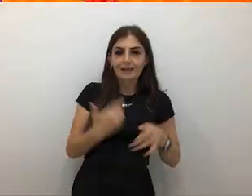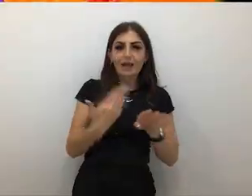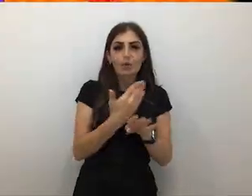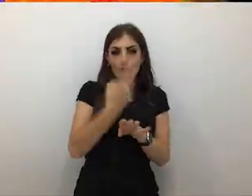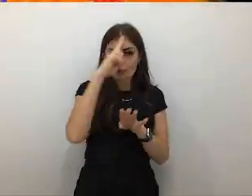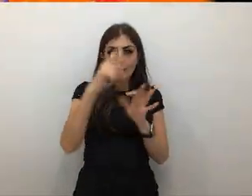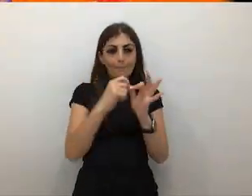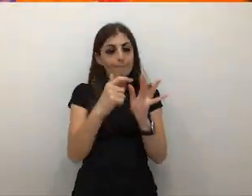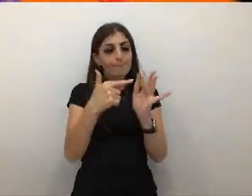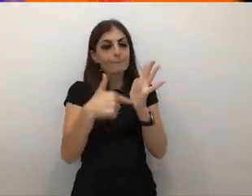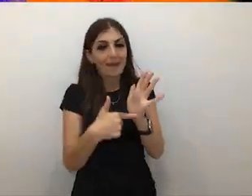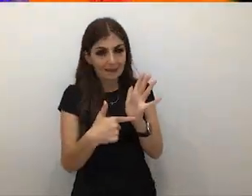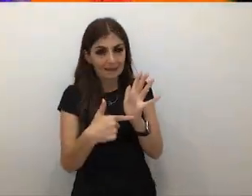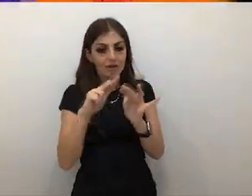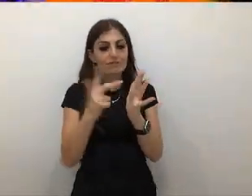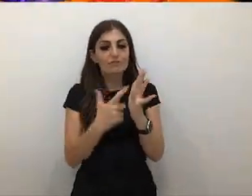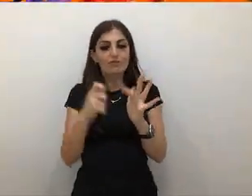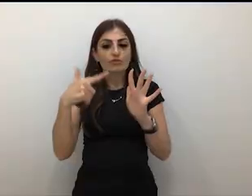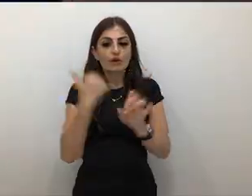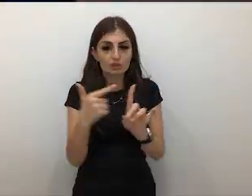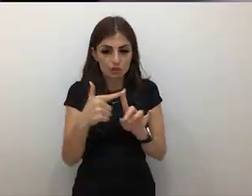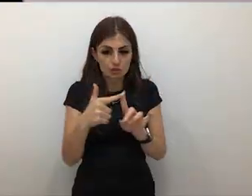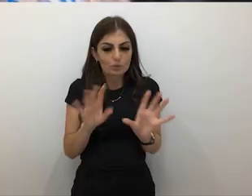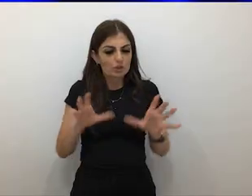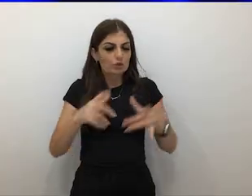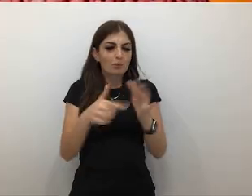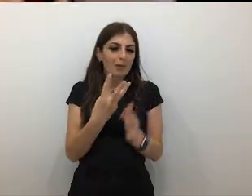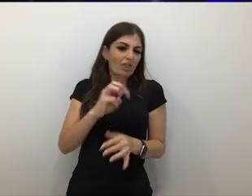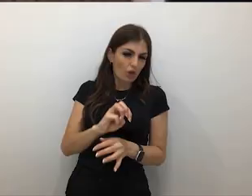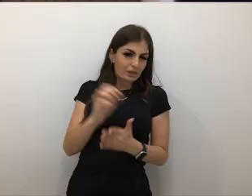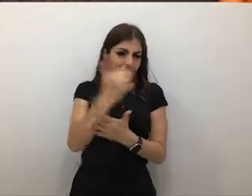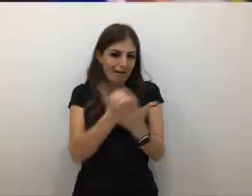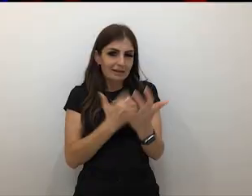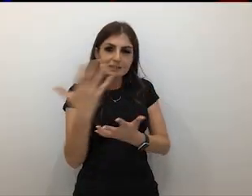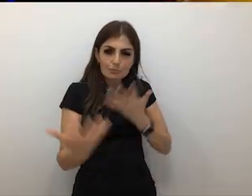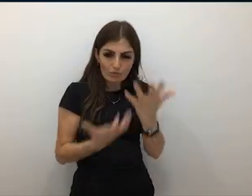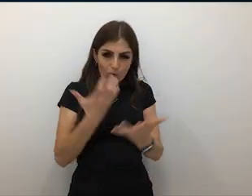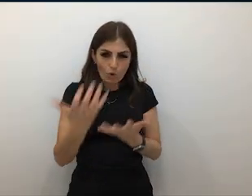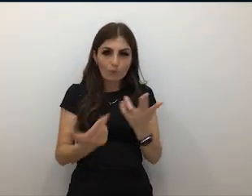which is a group of about 30 artists and performers from kind of painters, photographers.